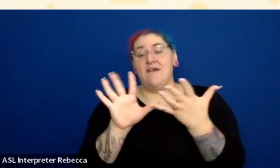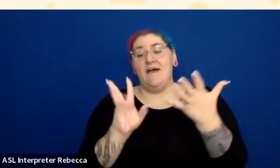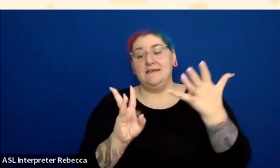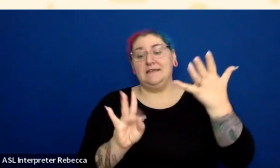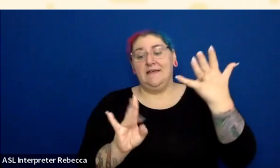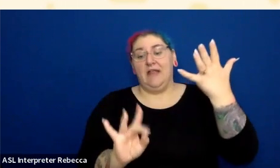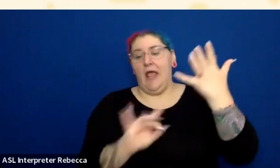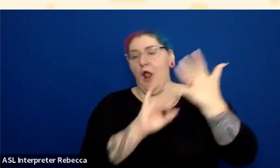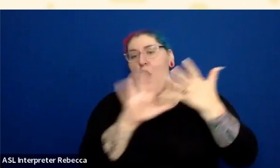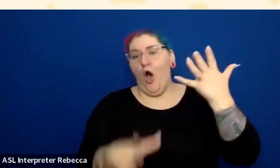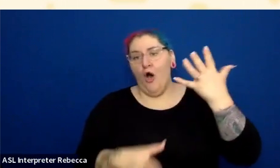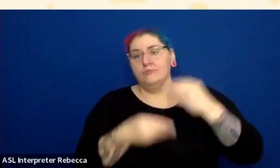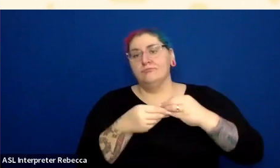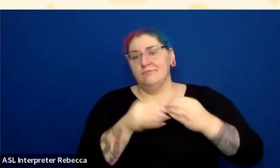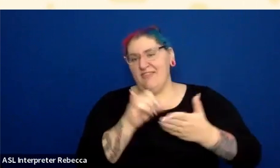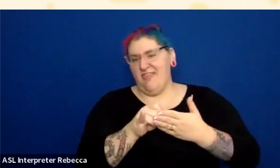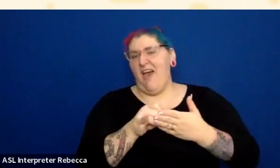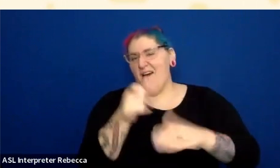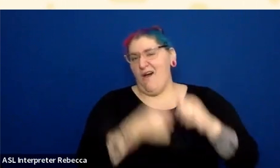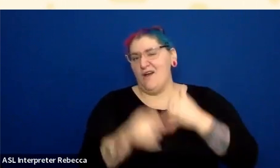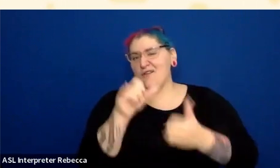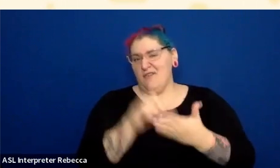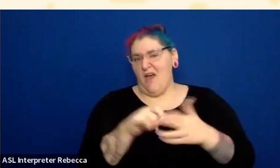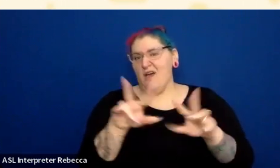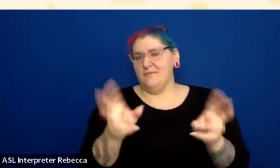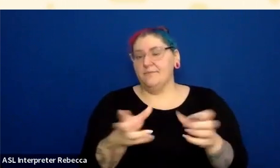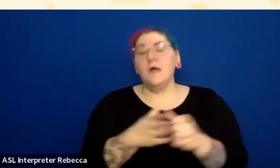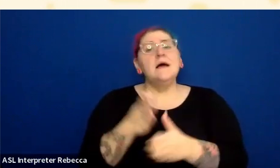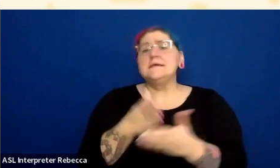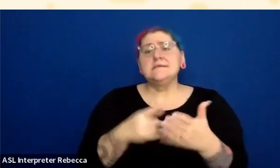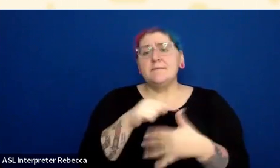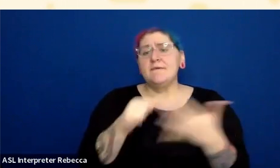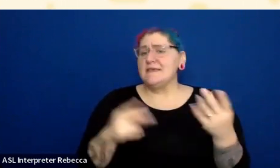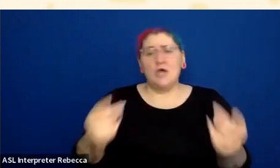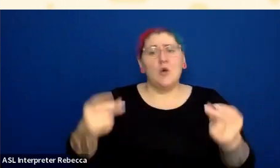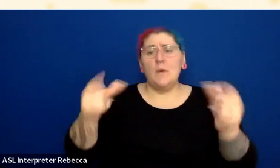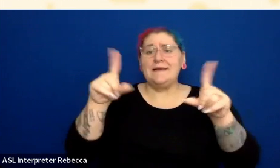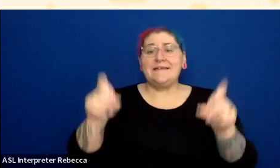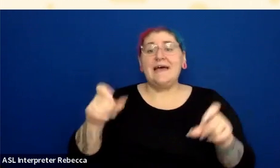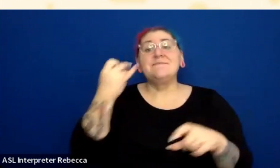Now some of these are just super fast tests. If I'm hovering with my mouse and something does not change,